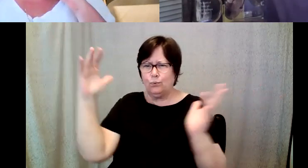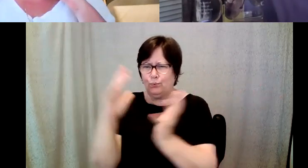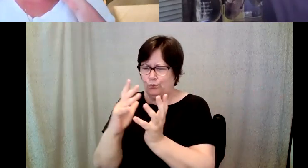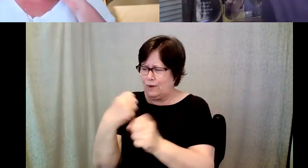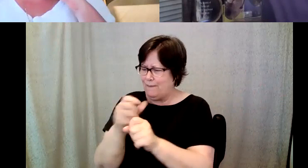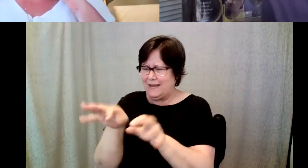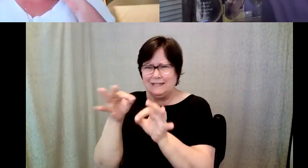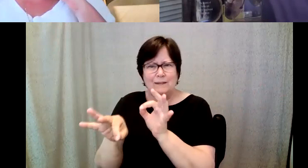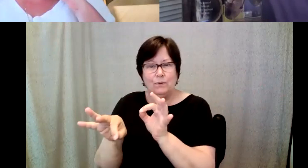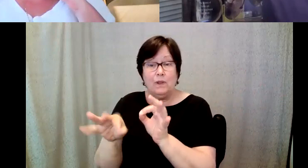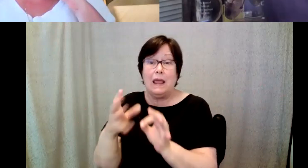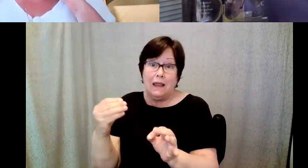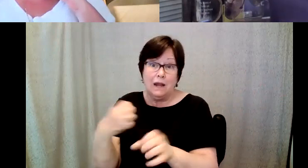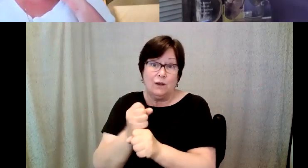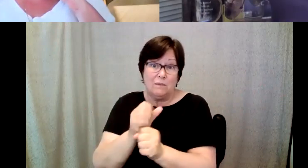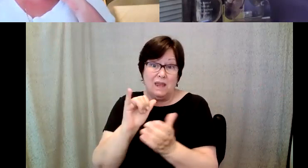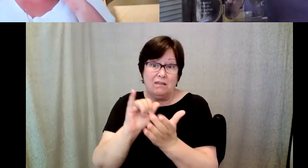to make it fun and a.